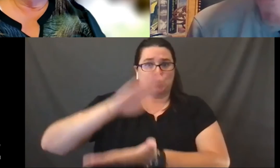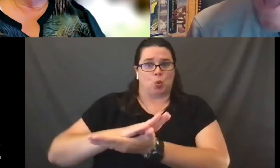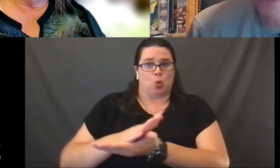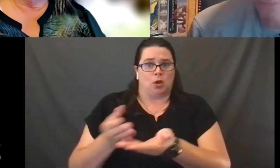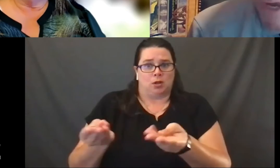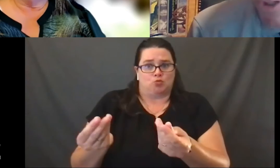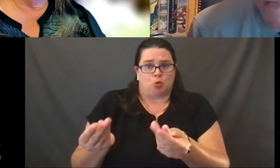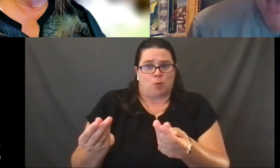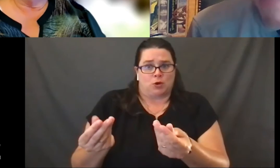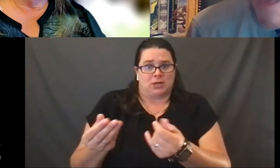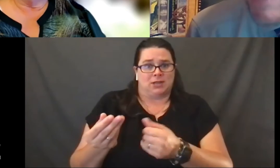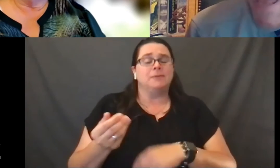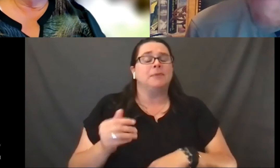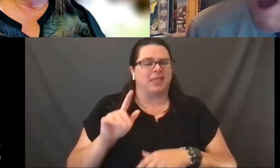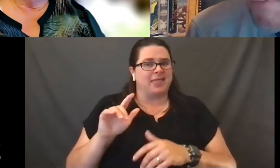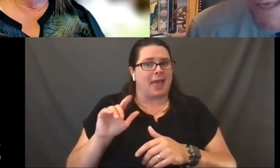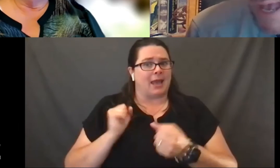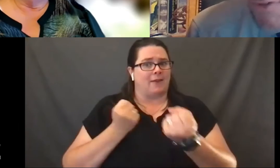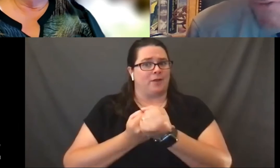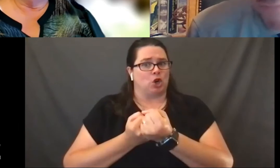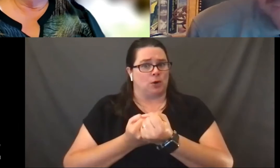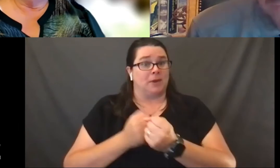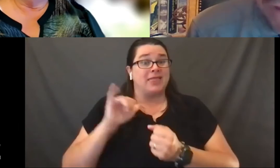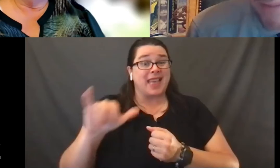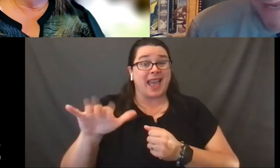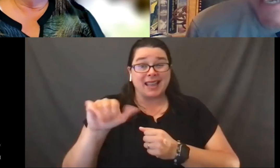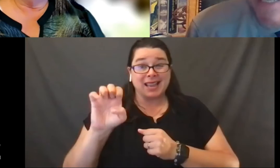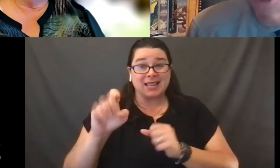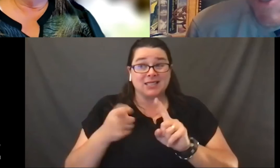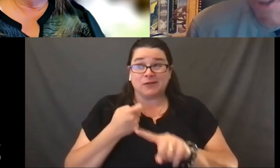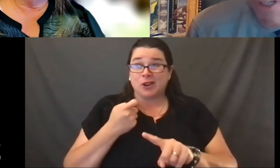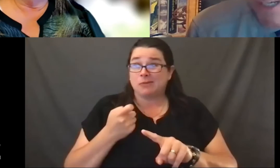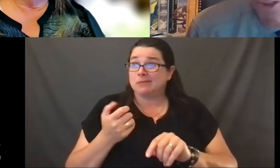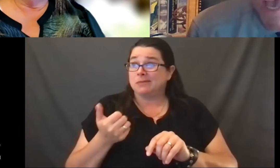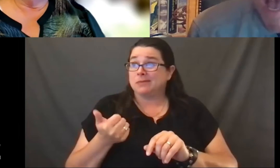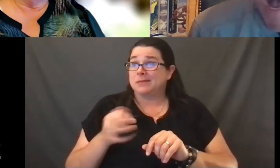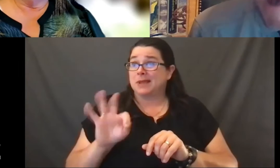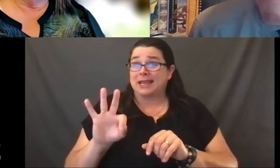A reaffirmation that came out of a case from frankly the 1960s,